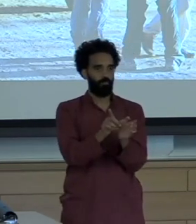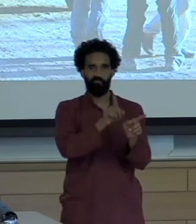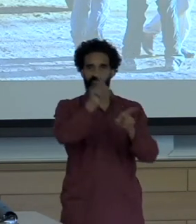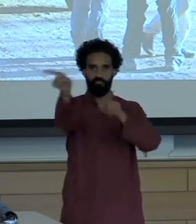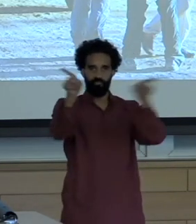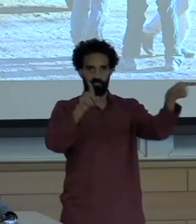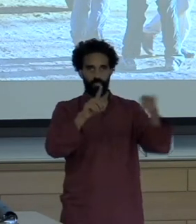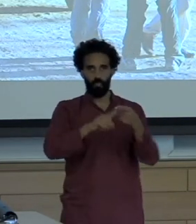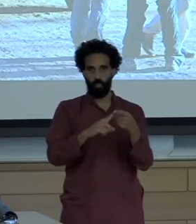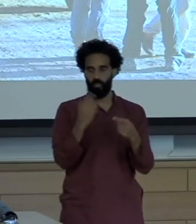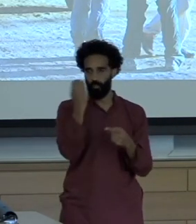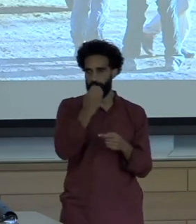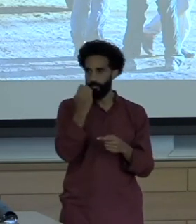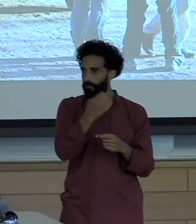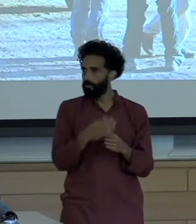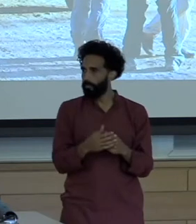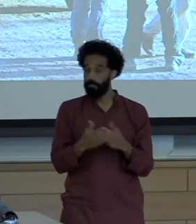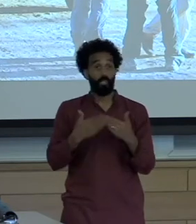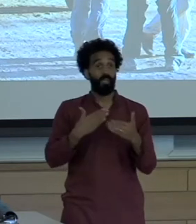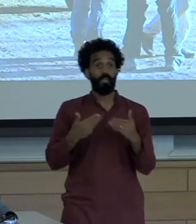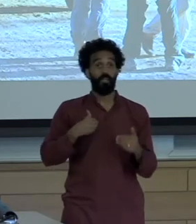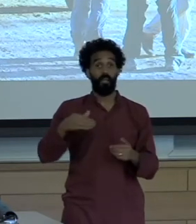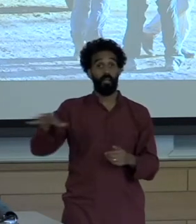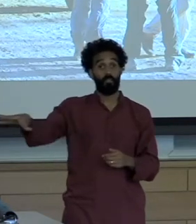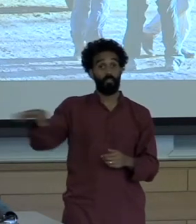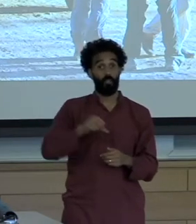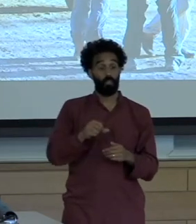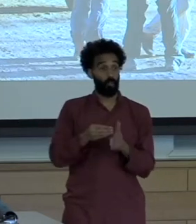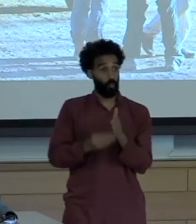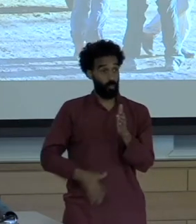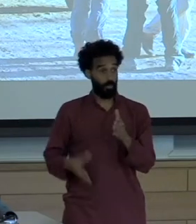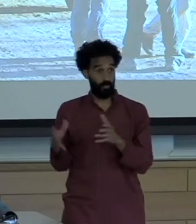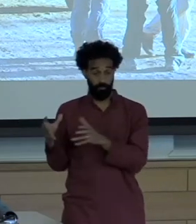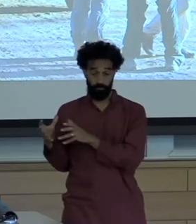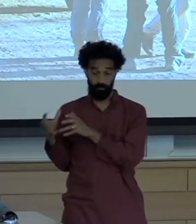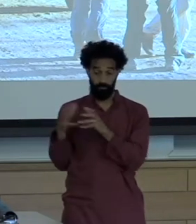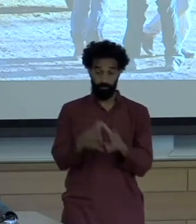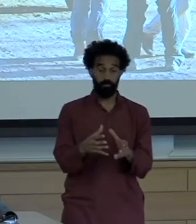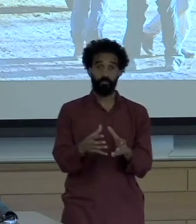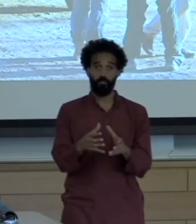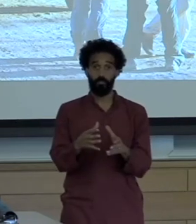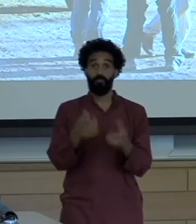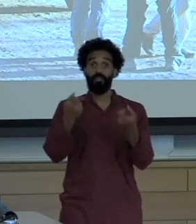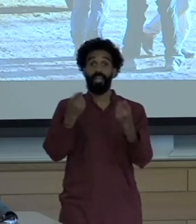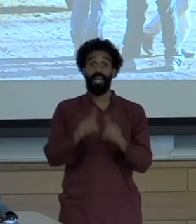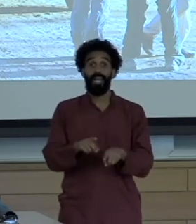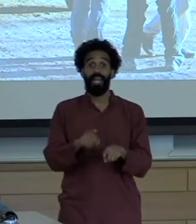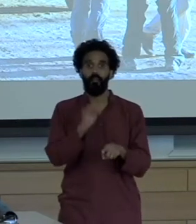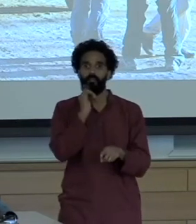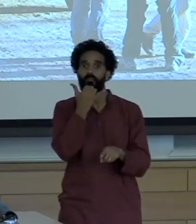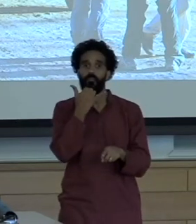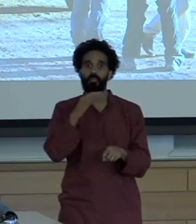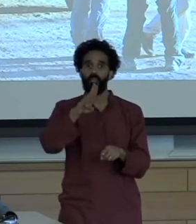but taking the students there to see this our bus broke down and our van and